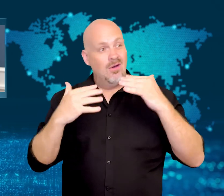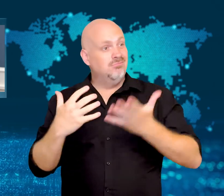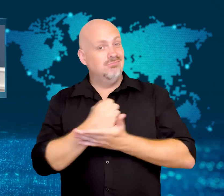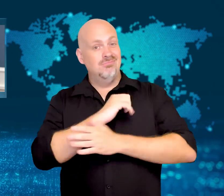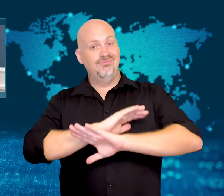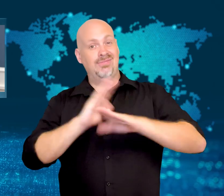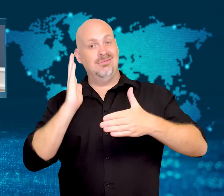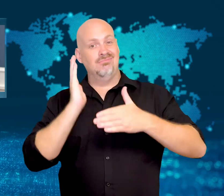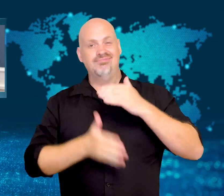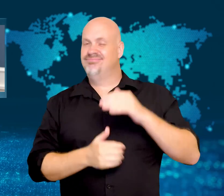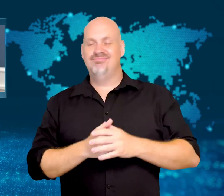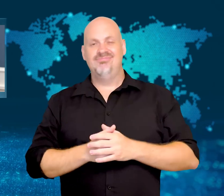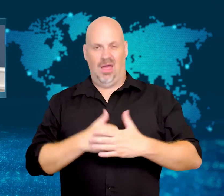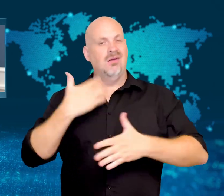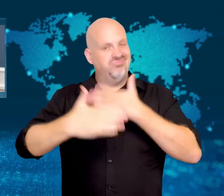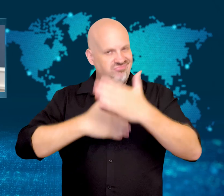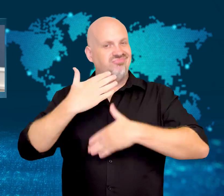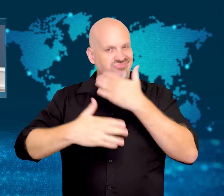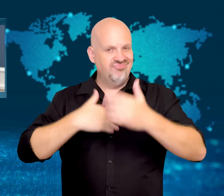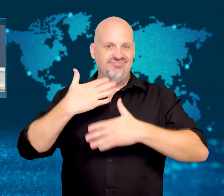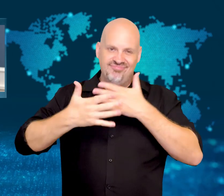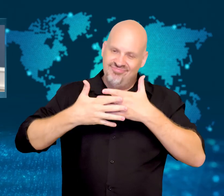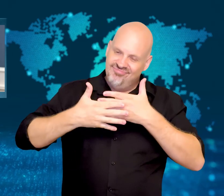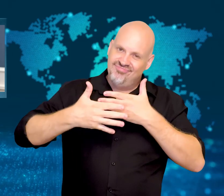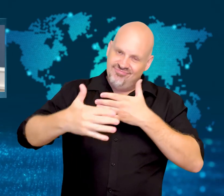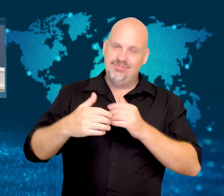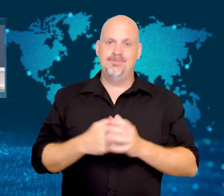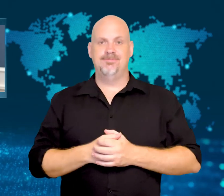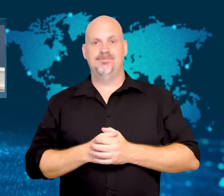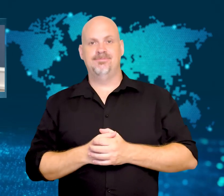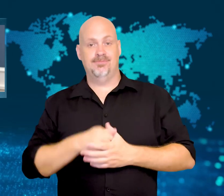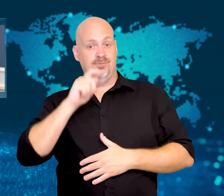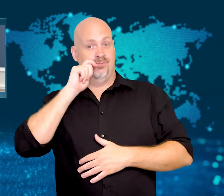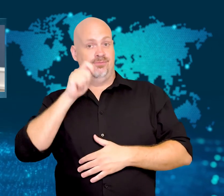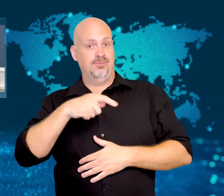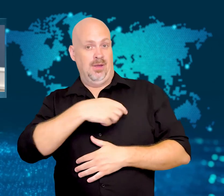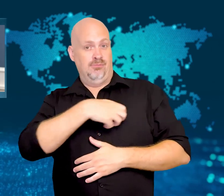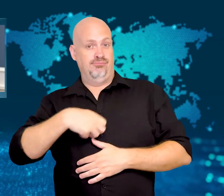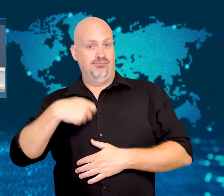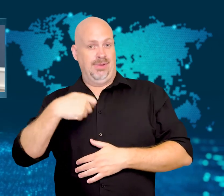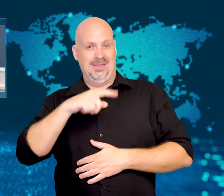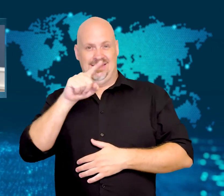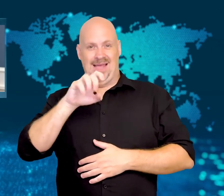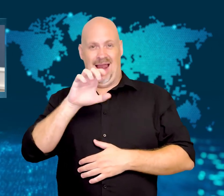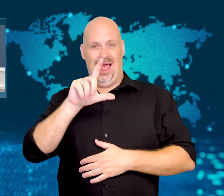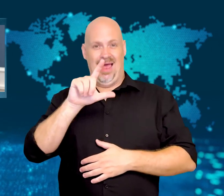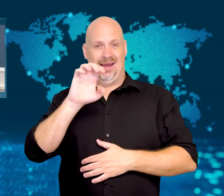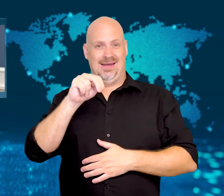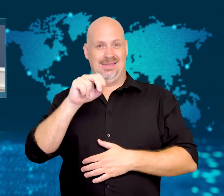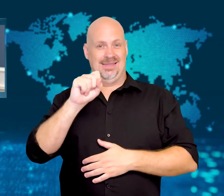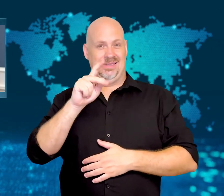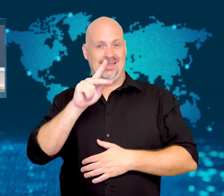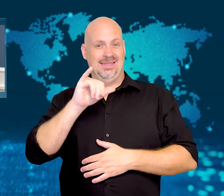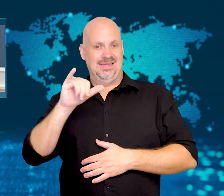President Zelenskyy promises his country will win the war,